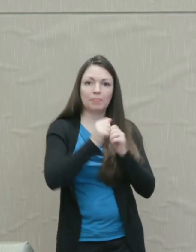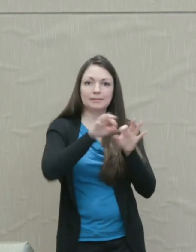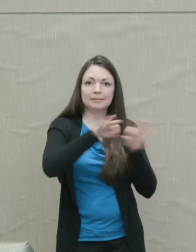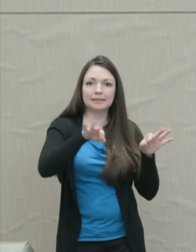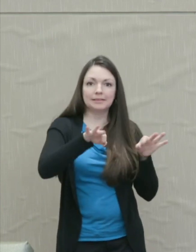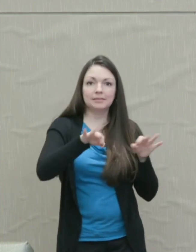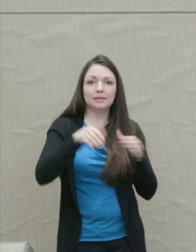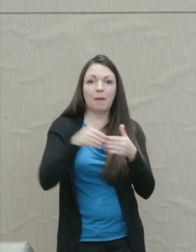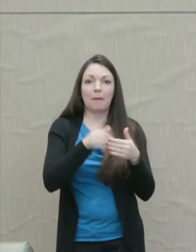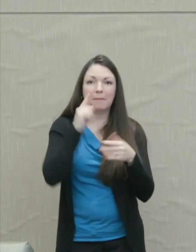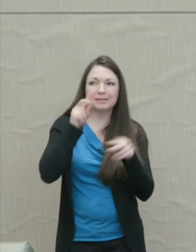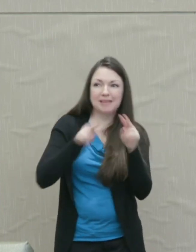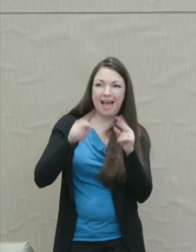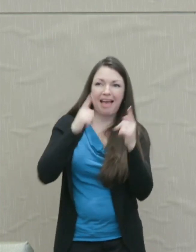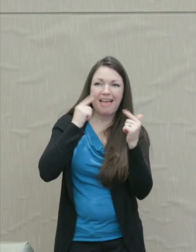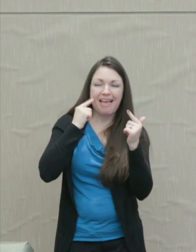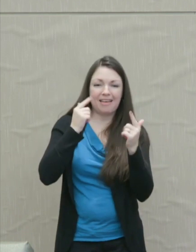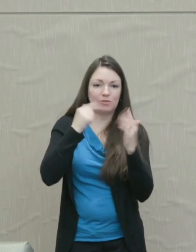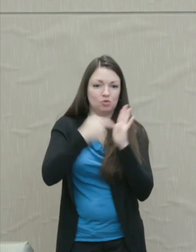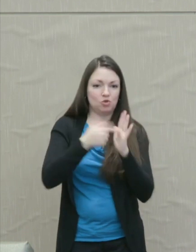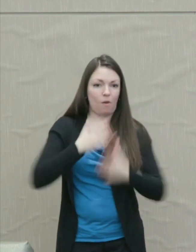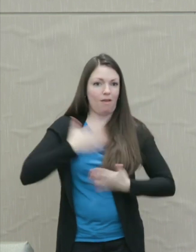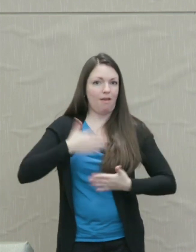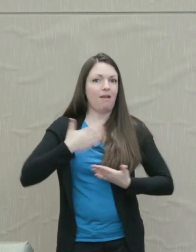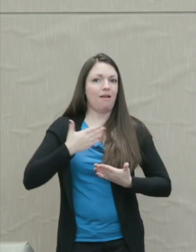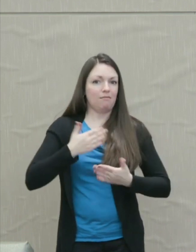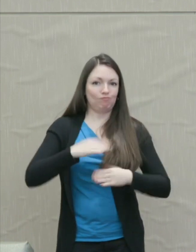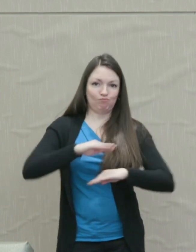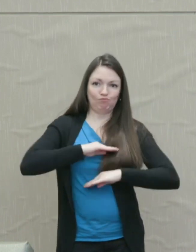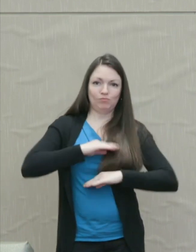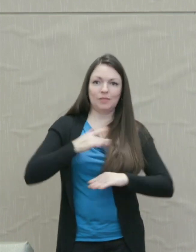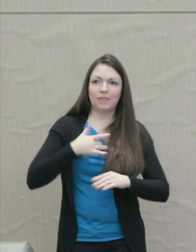Well, Bloom calls this an early sense of justice.